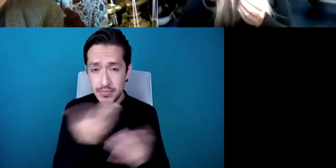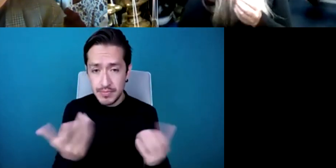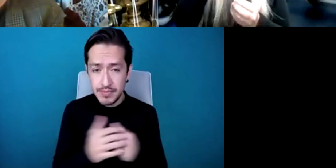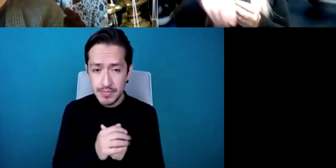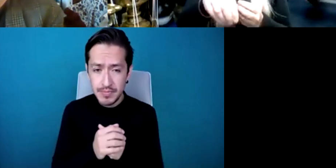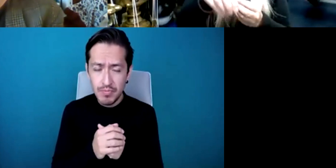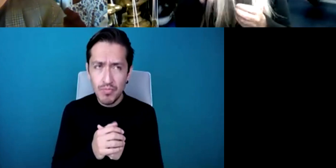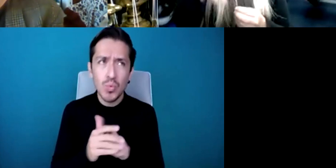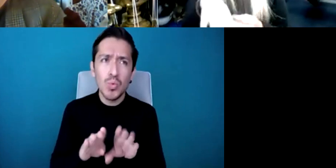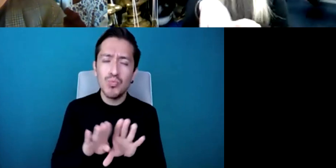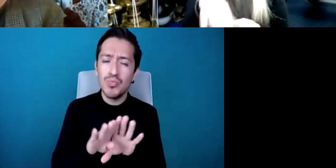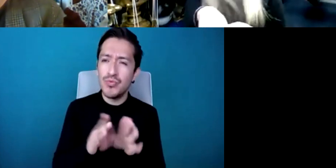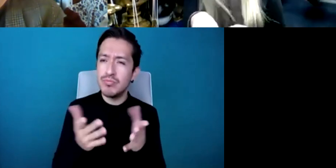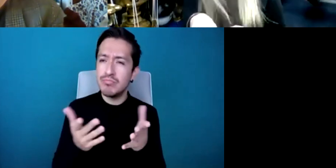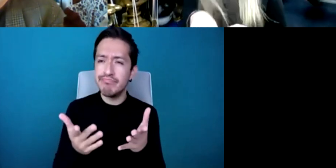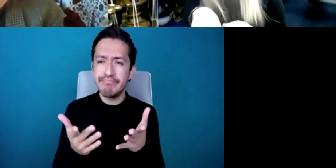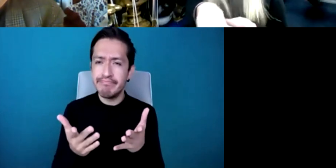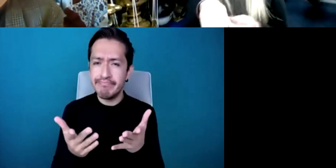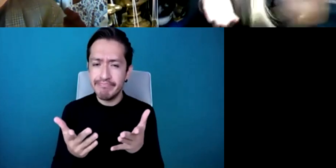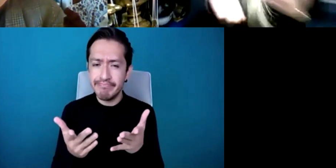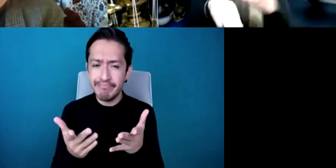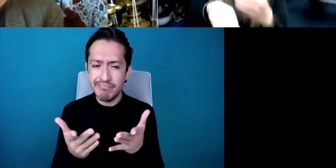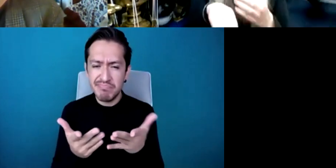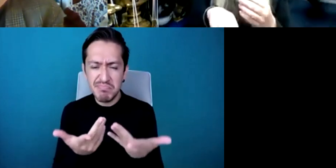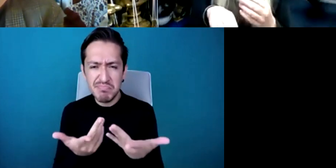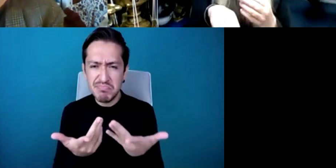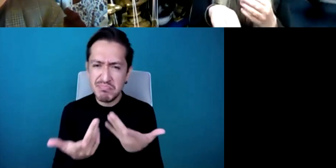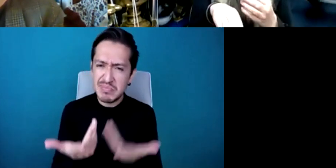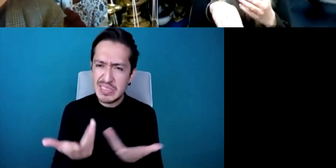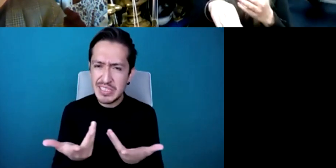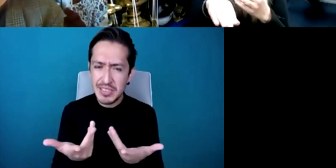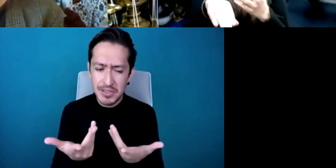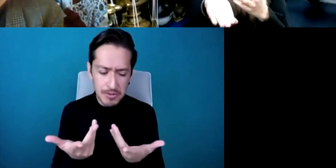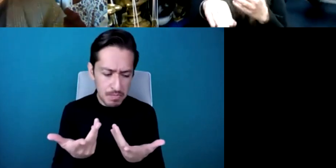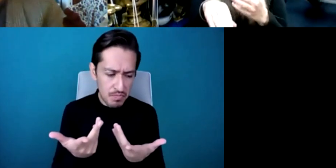an organization deep enough to know what they're thinking and and that's good